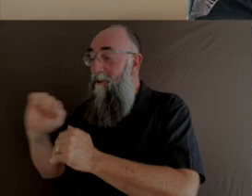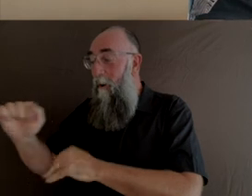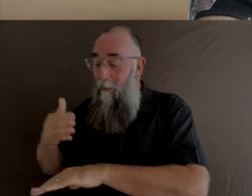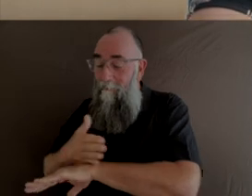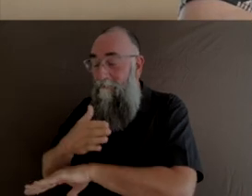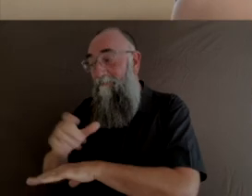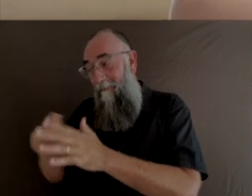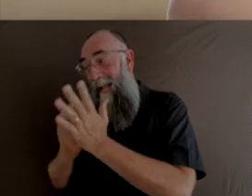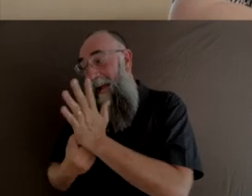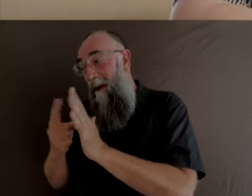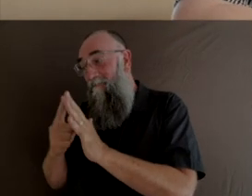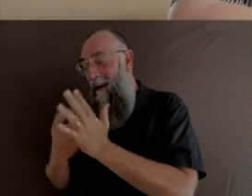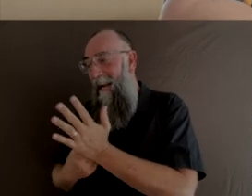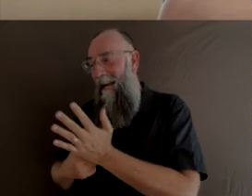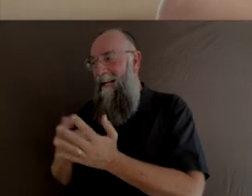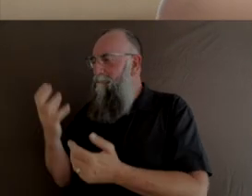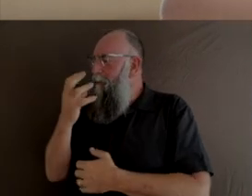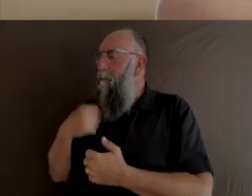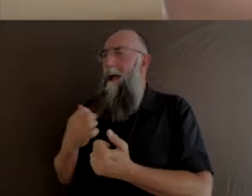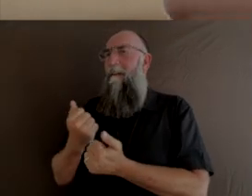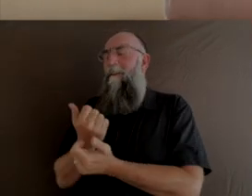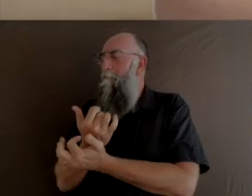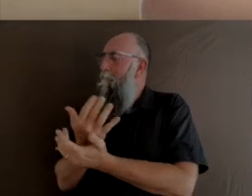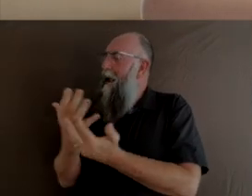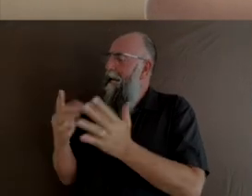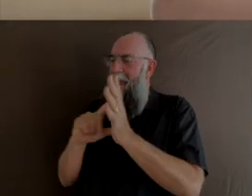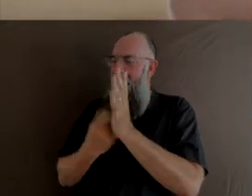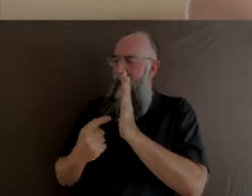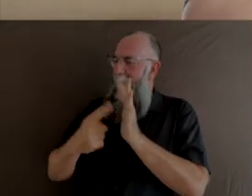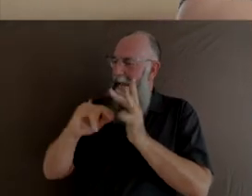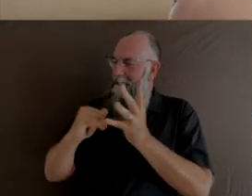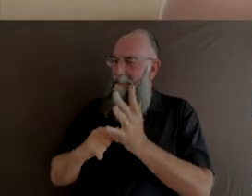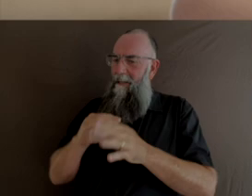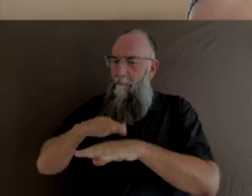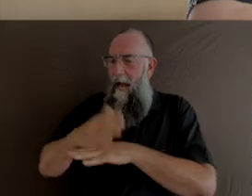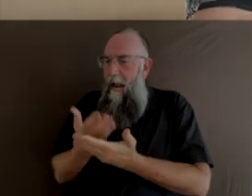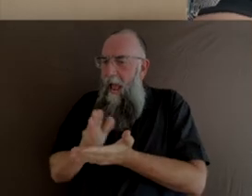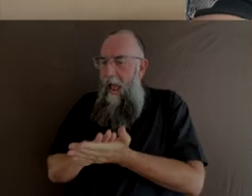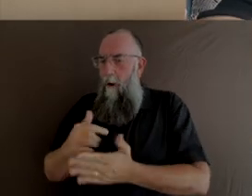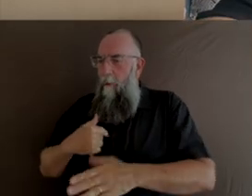I think really keen to be able to think about how we can start making work in the way that you're talking about.